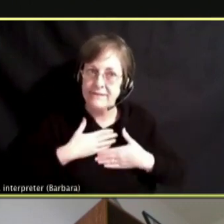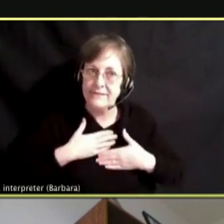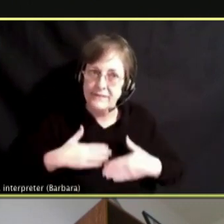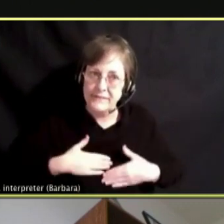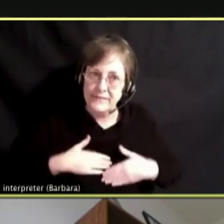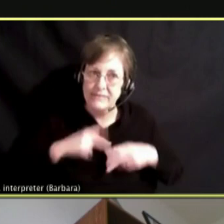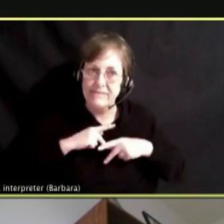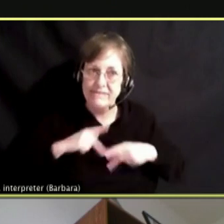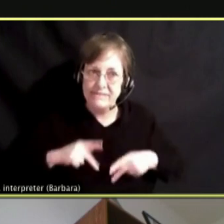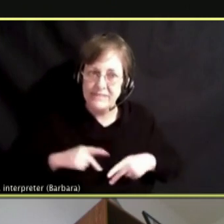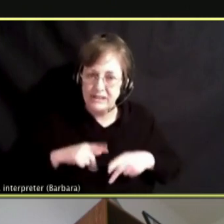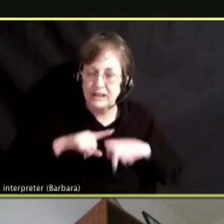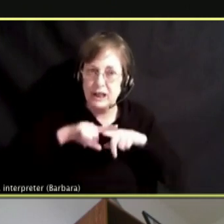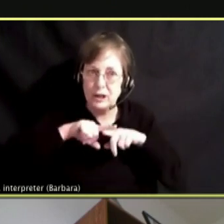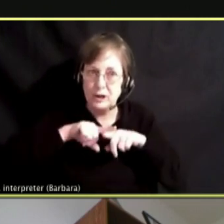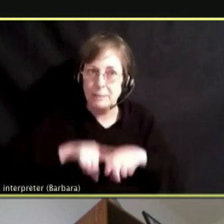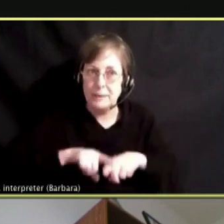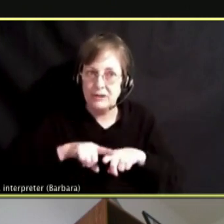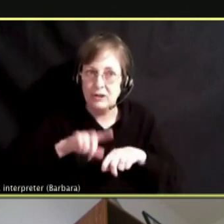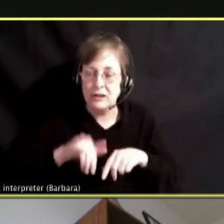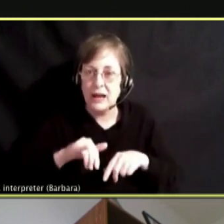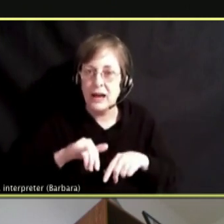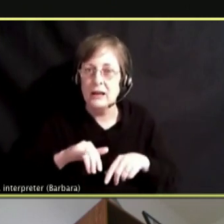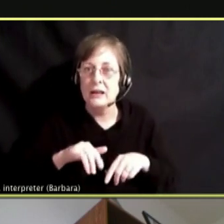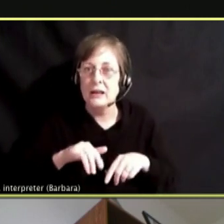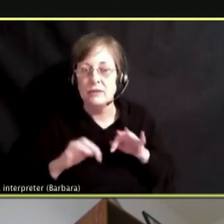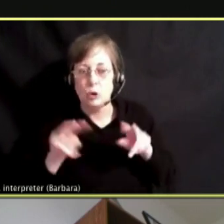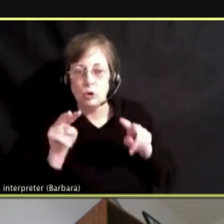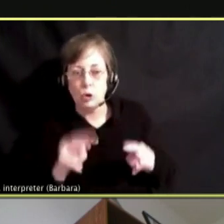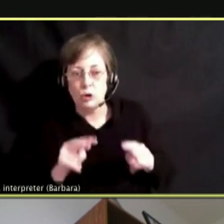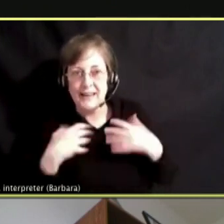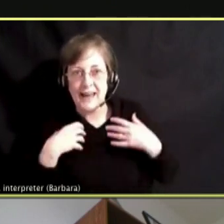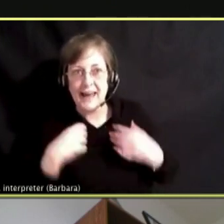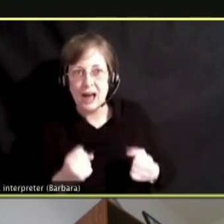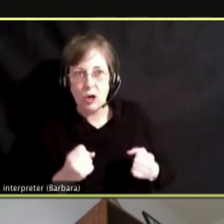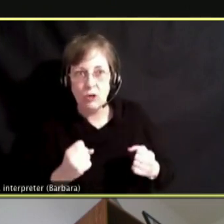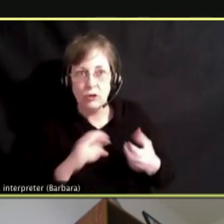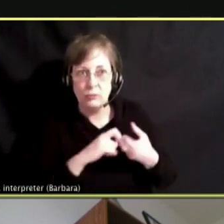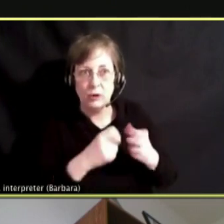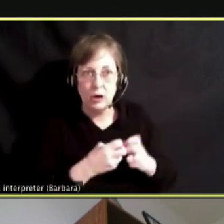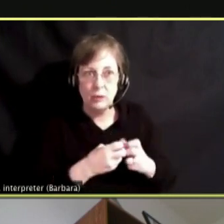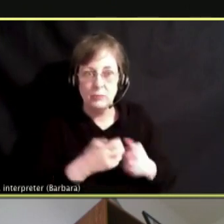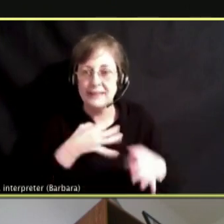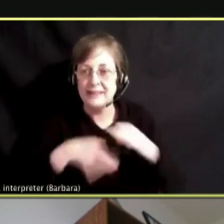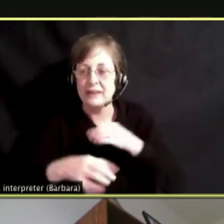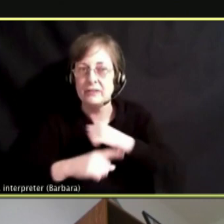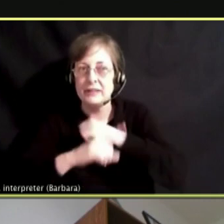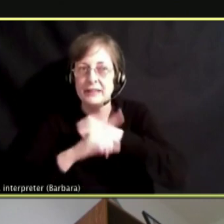SO AS YOU TREAT IT LIKE A HEALTH ISSUE VERSUS A DISCIPLINARY ISSUE, I THINK THAT WOULD LEAD